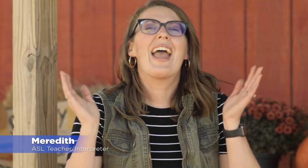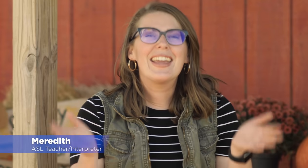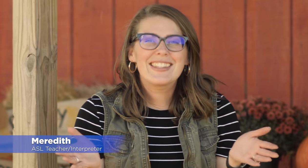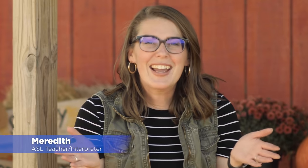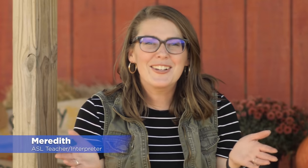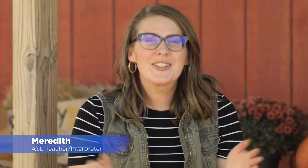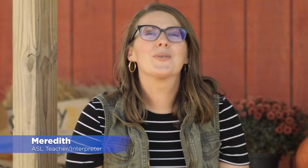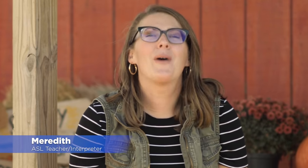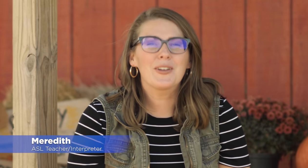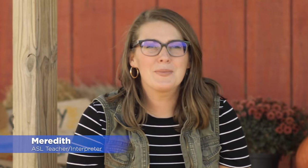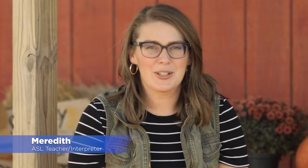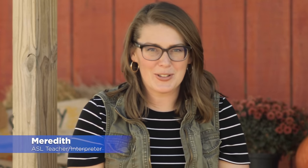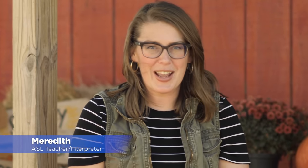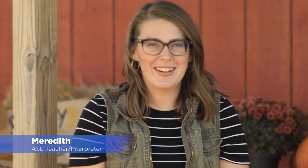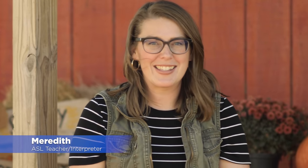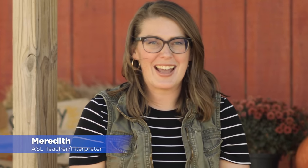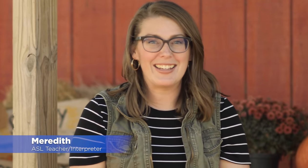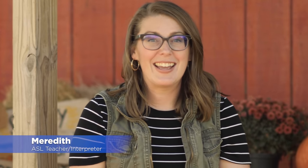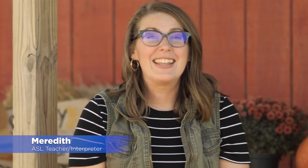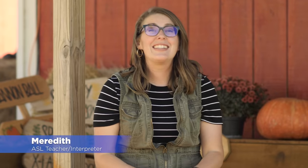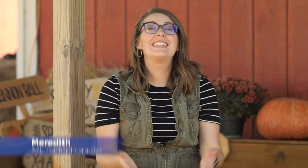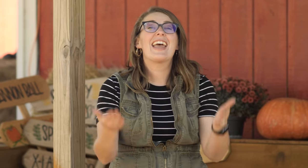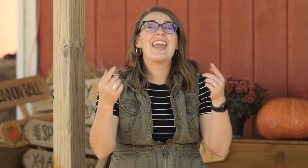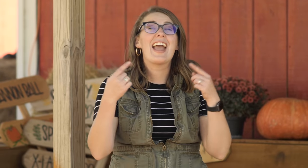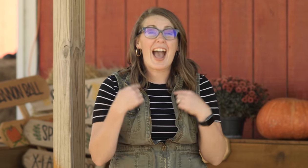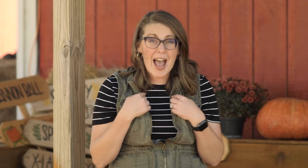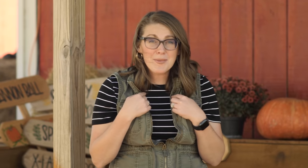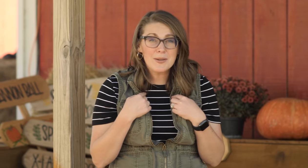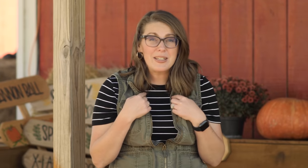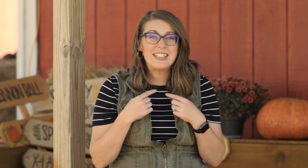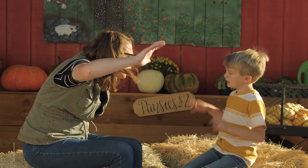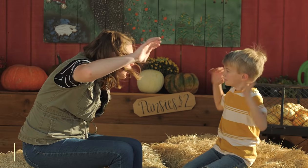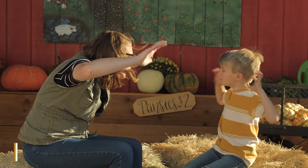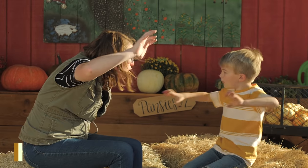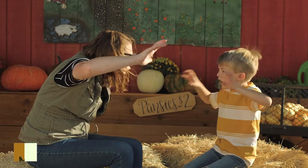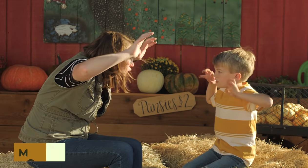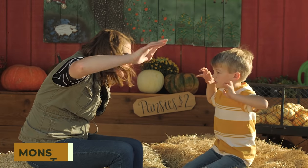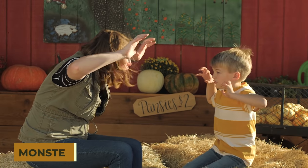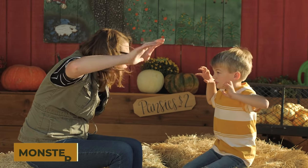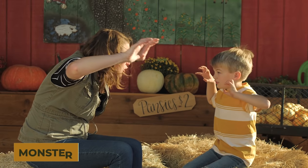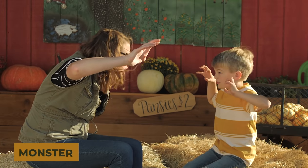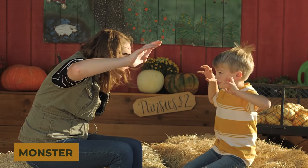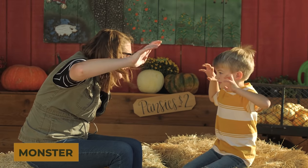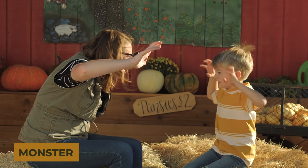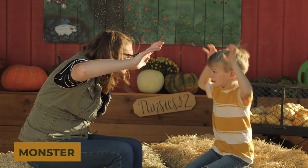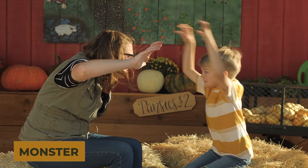Hey signers, welcome to Learn How to Sign. Today I'm going to be teaching you an Lane